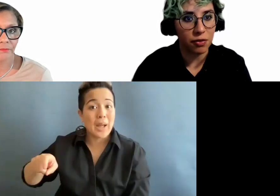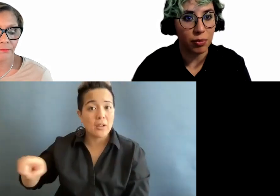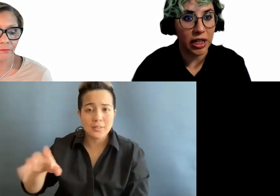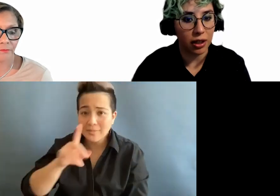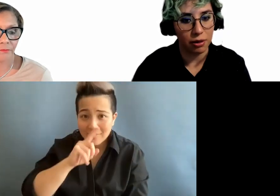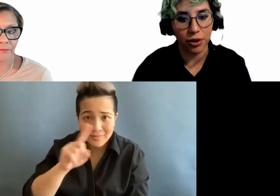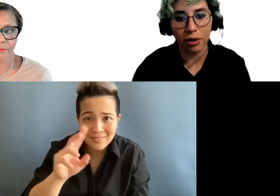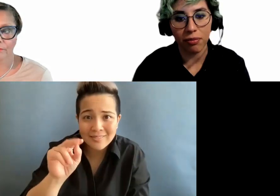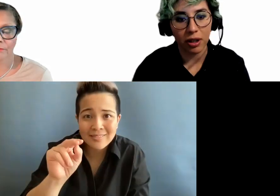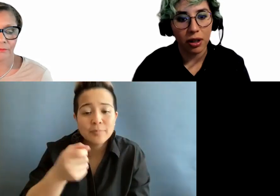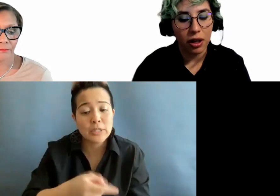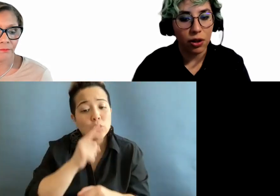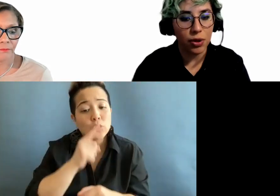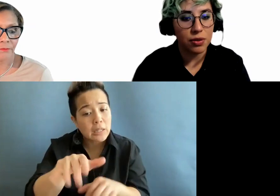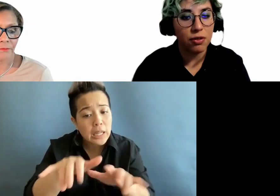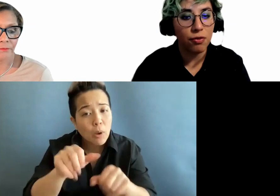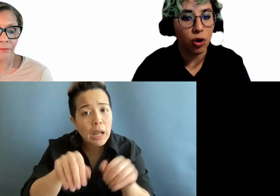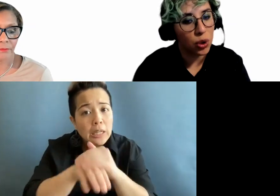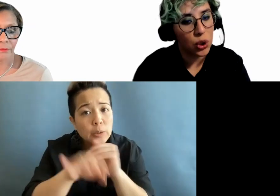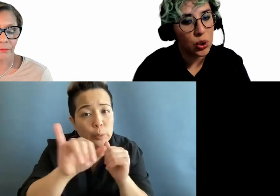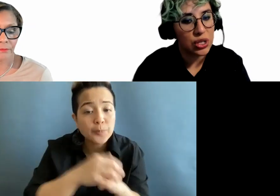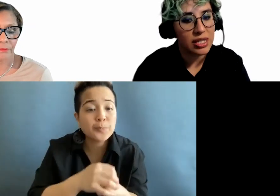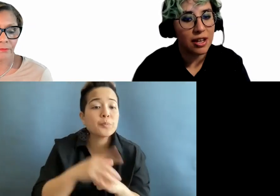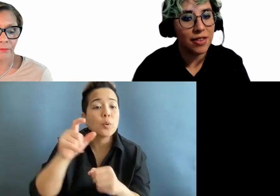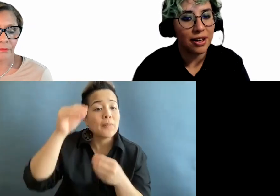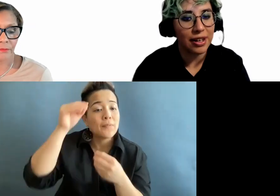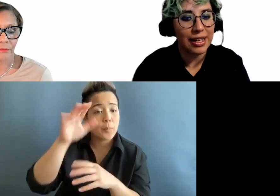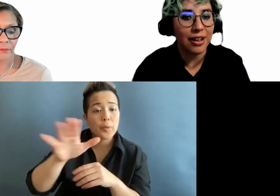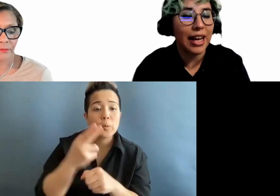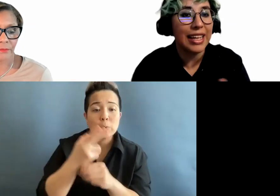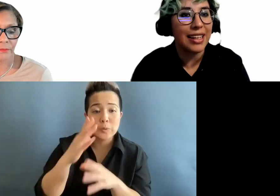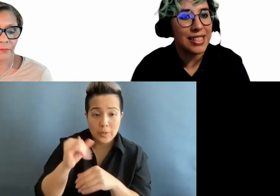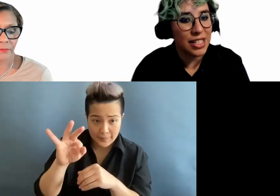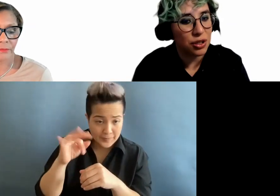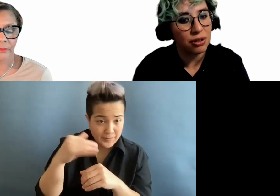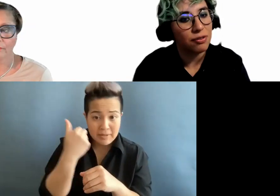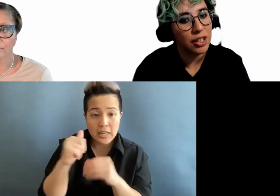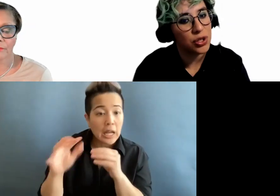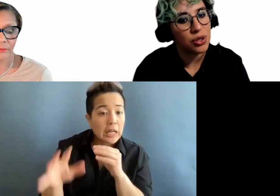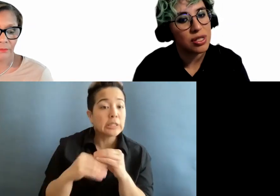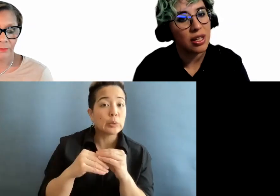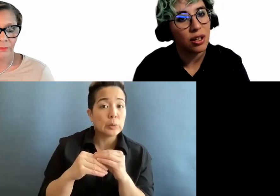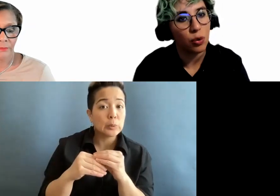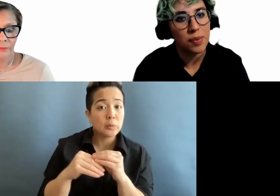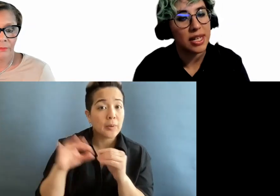from a keyboard. You want to inform your users if there are any additional features in your website,